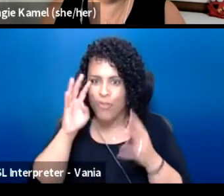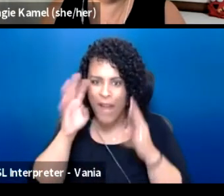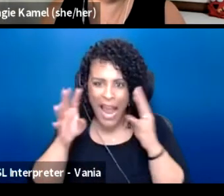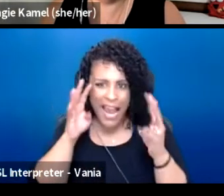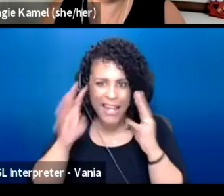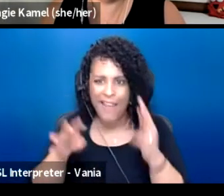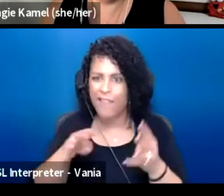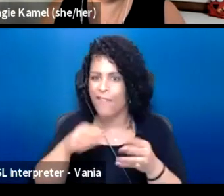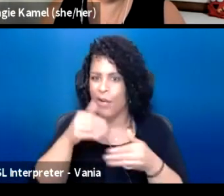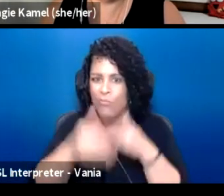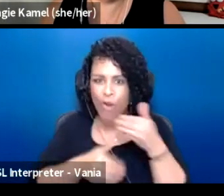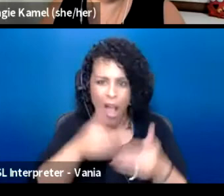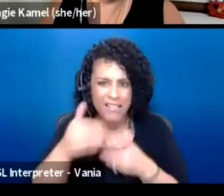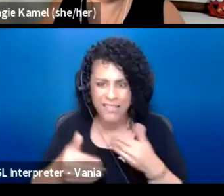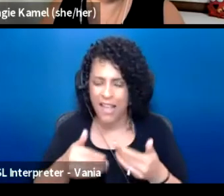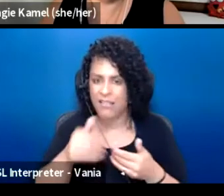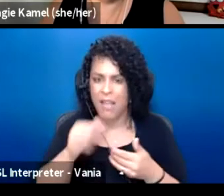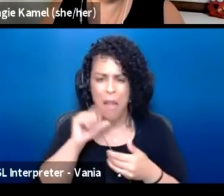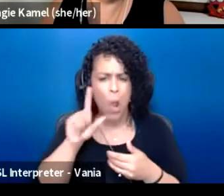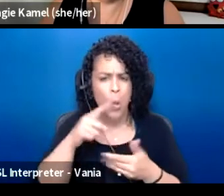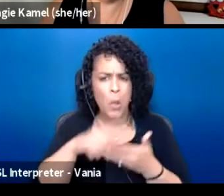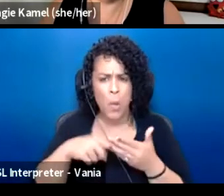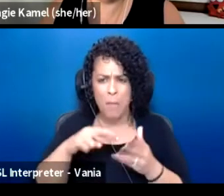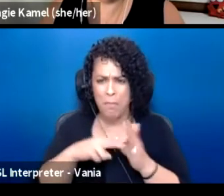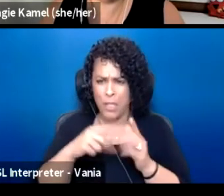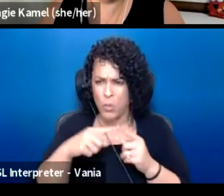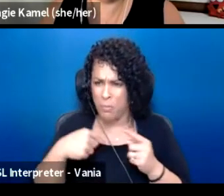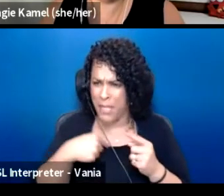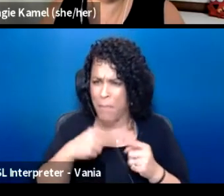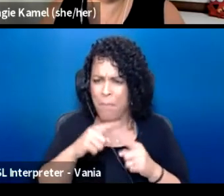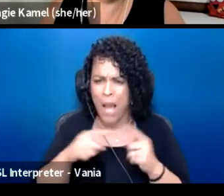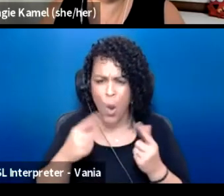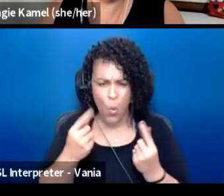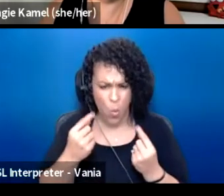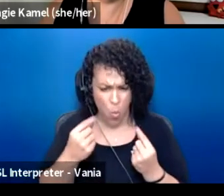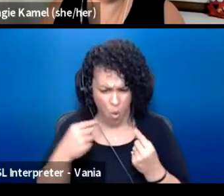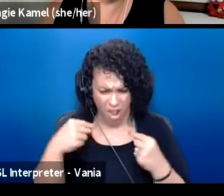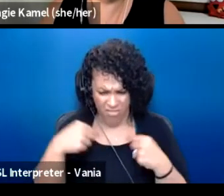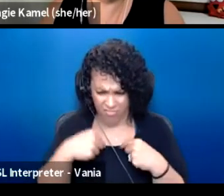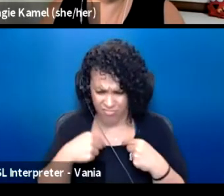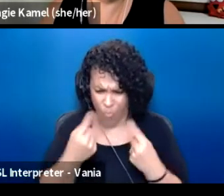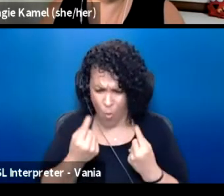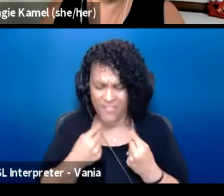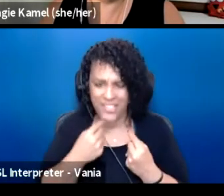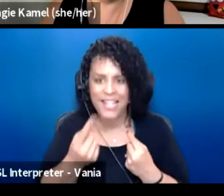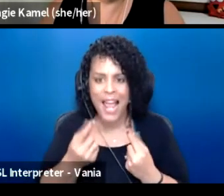but also what are they saying? And I think it brings in my indigenous spirituality